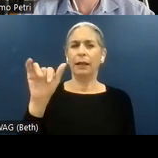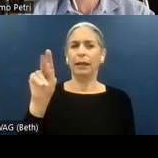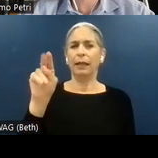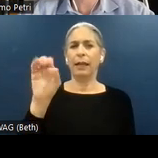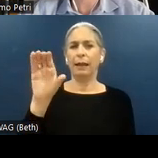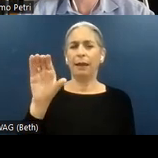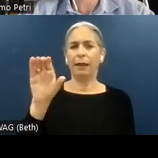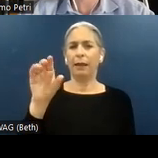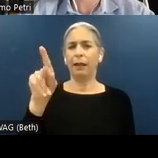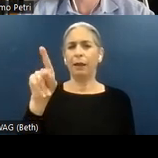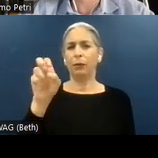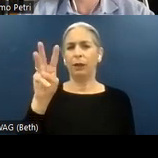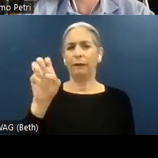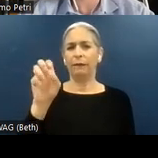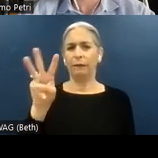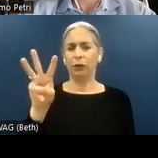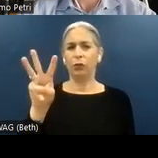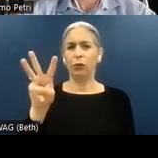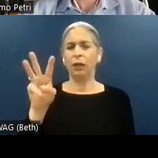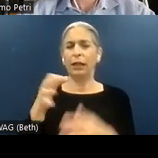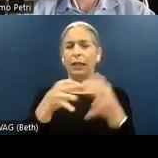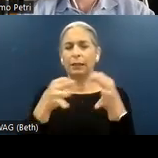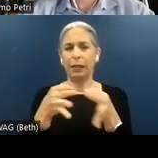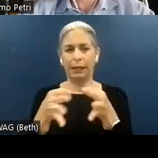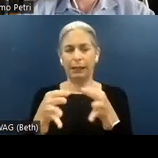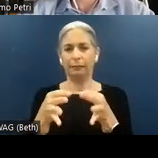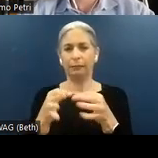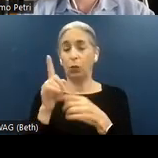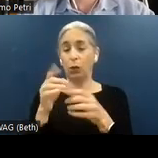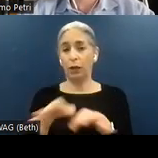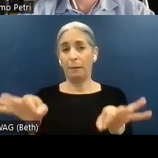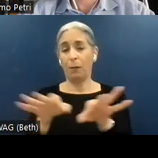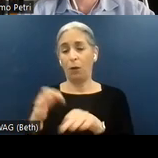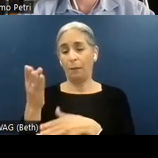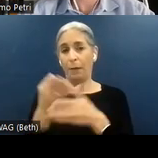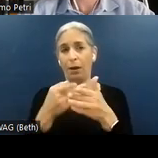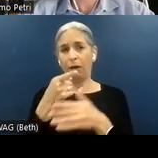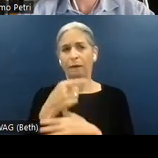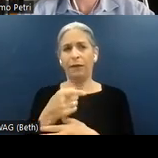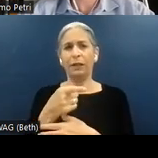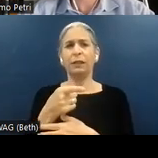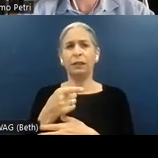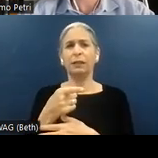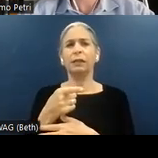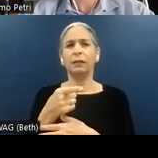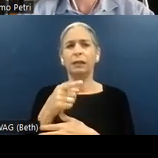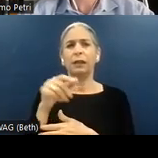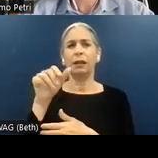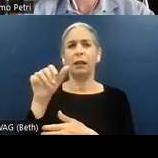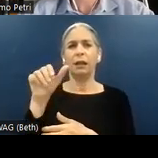in detail. One important component of the platform is the dynamic and interactive preview